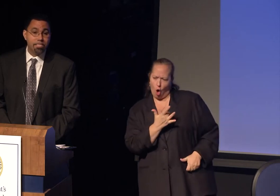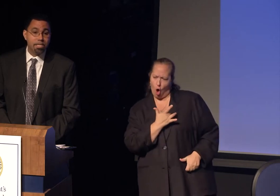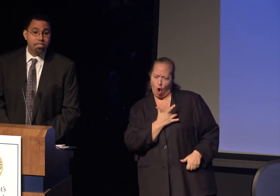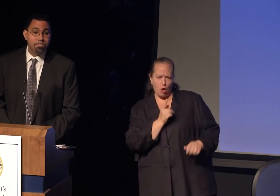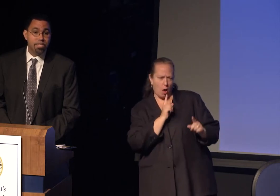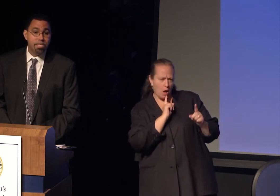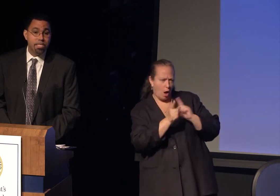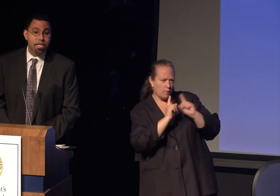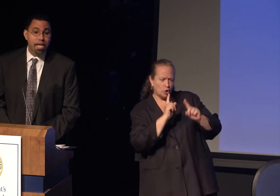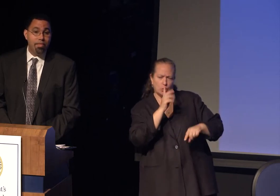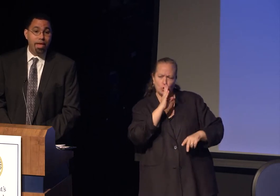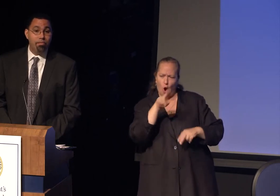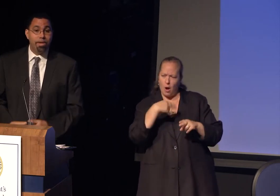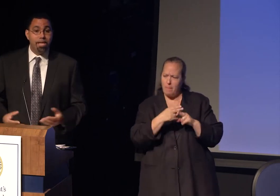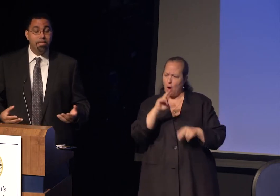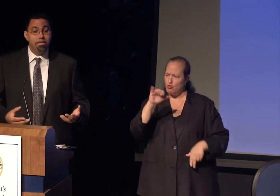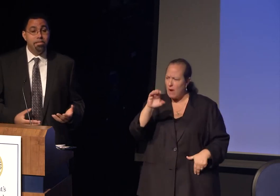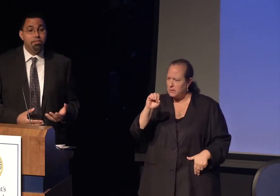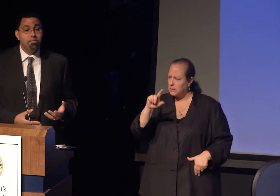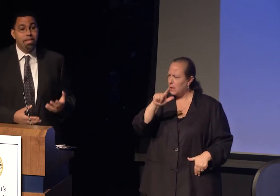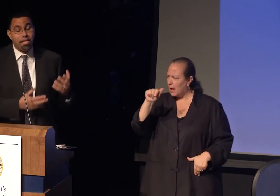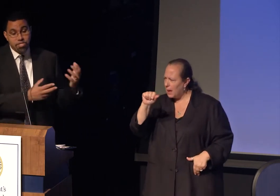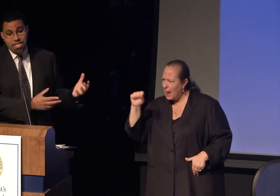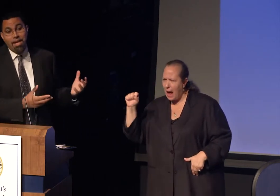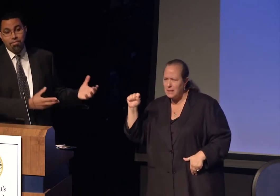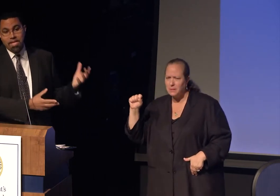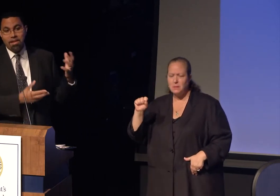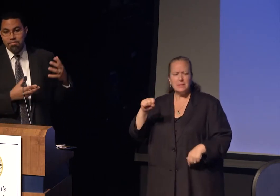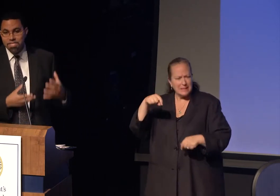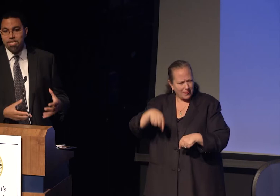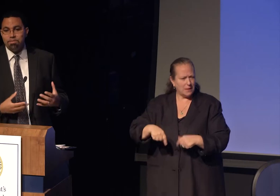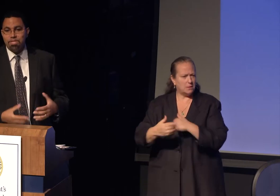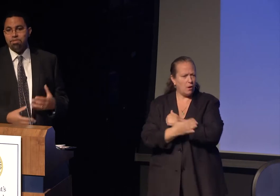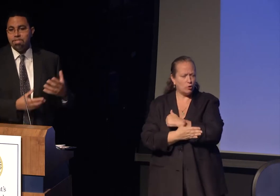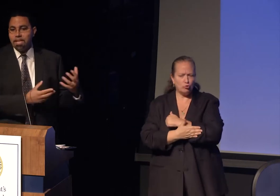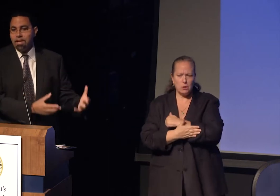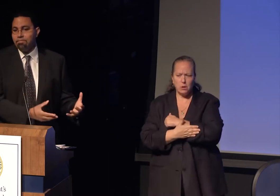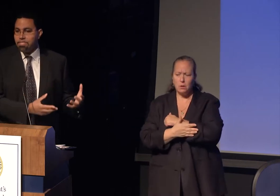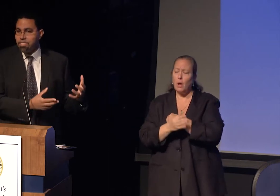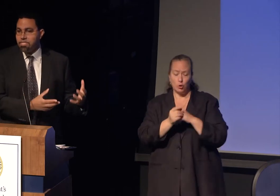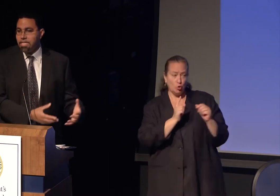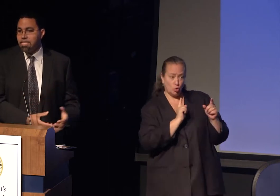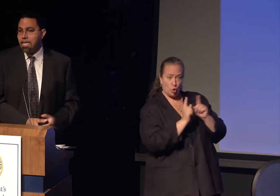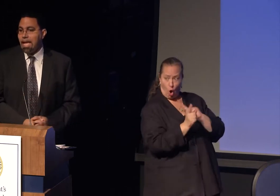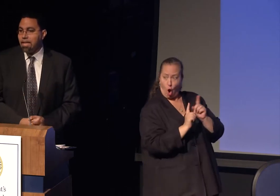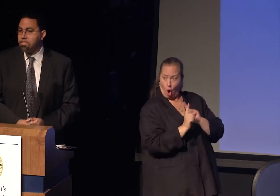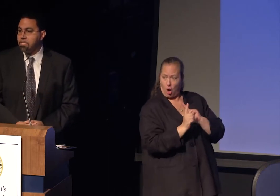as a country and that we, not just have the conversation, but turn that conversation into action